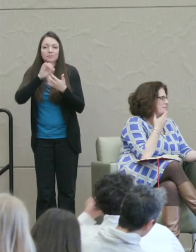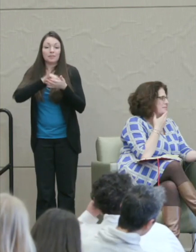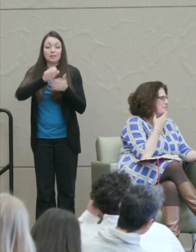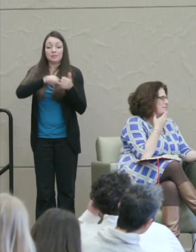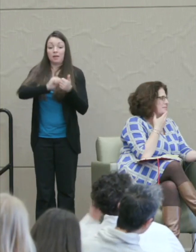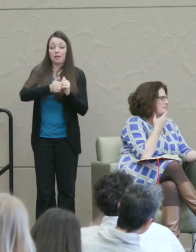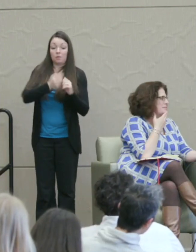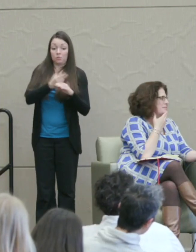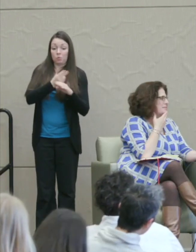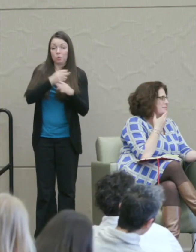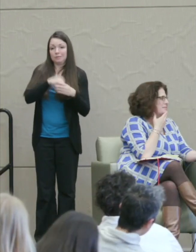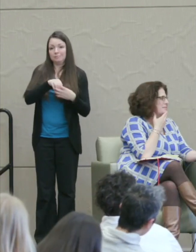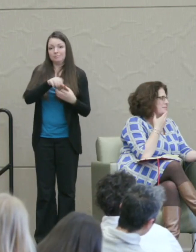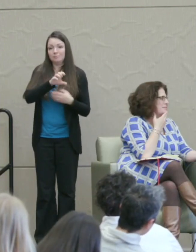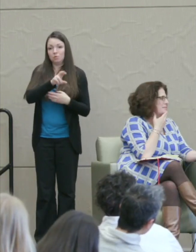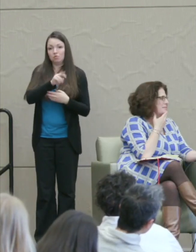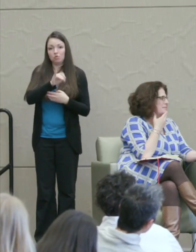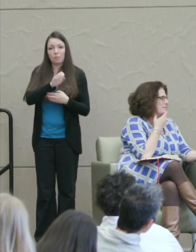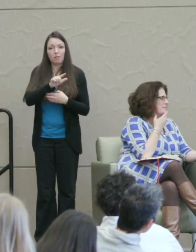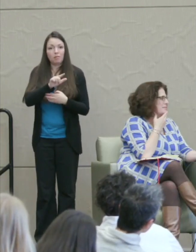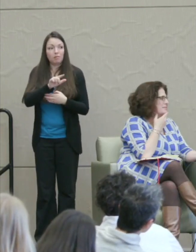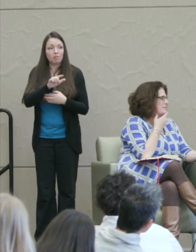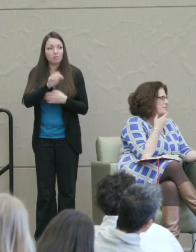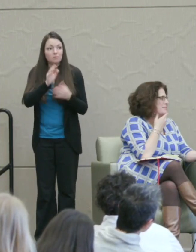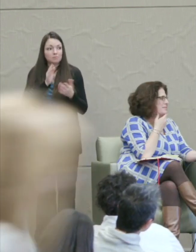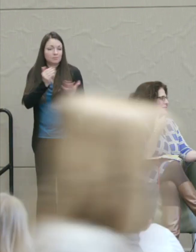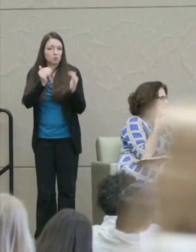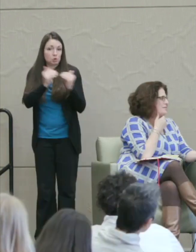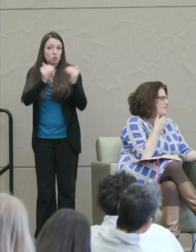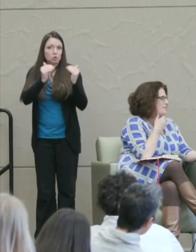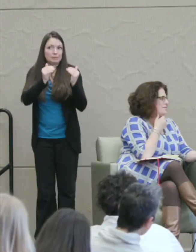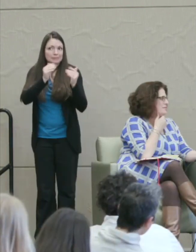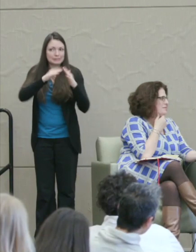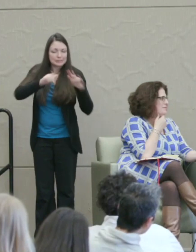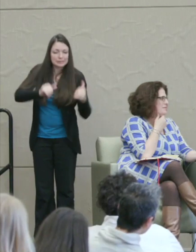system for all its flaws is based on an actual criminal act.